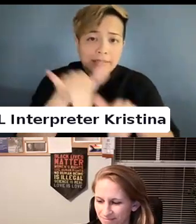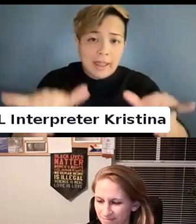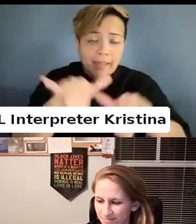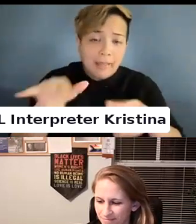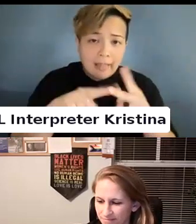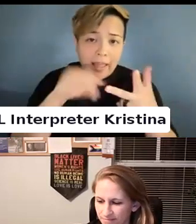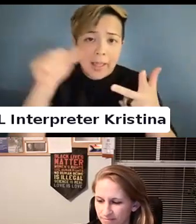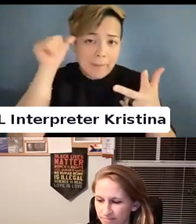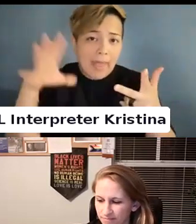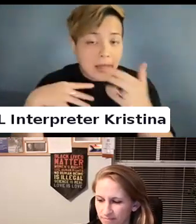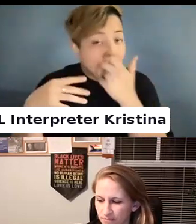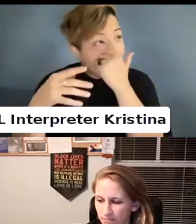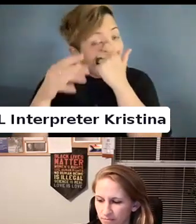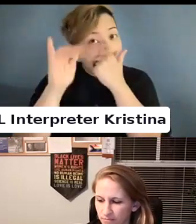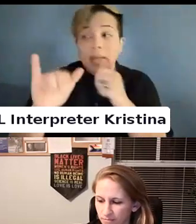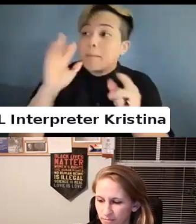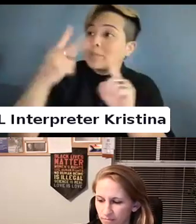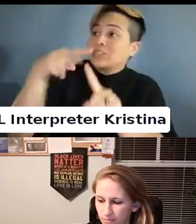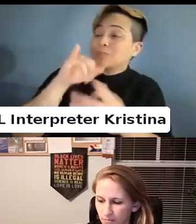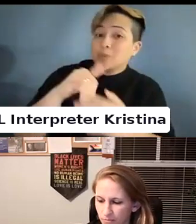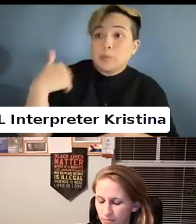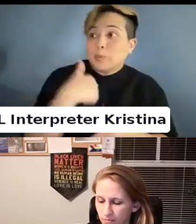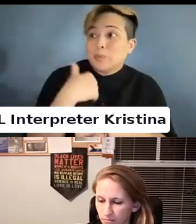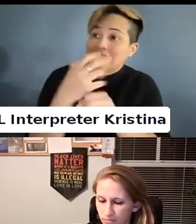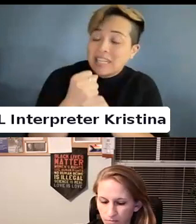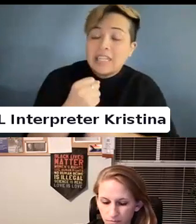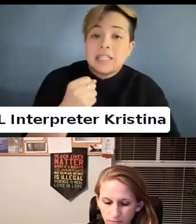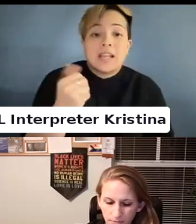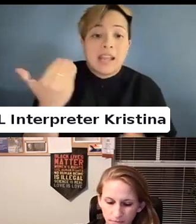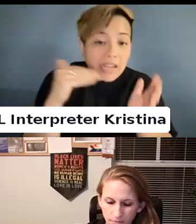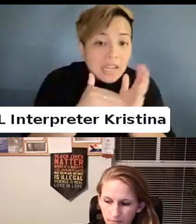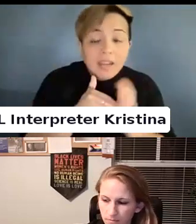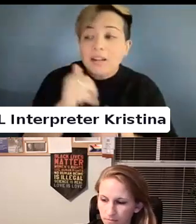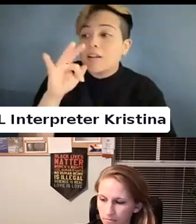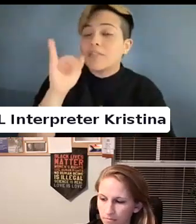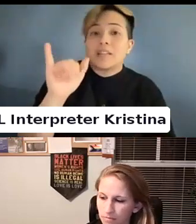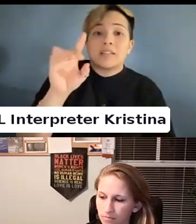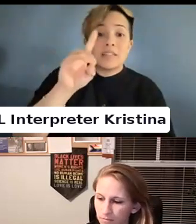And the perception that we get of the disabled.